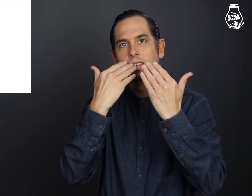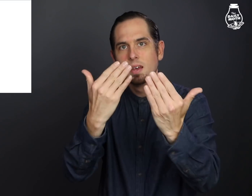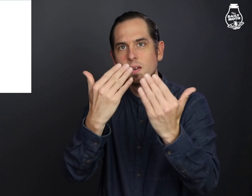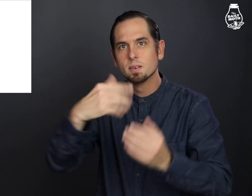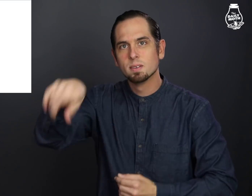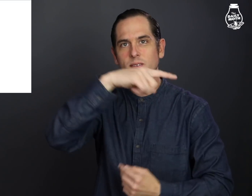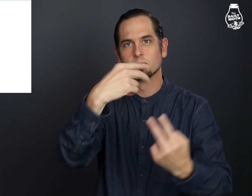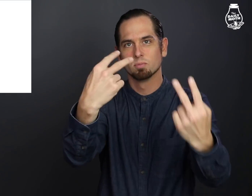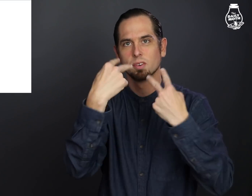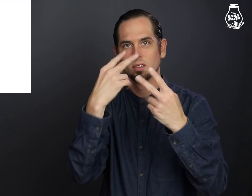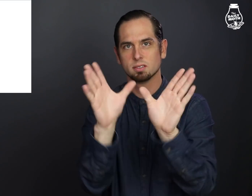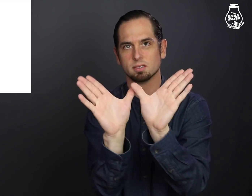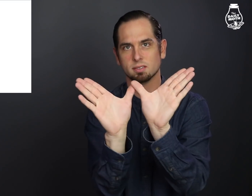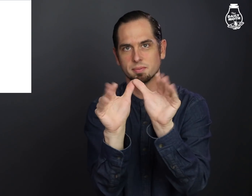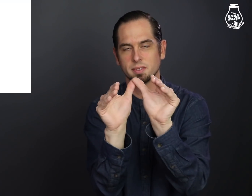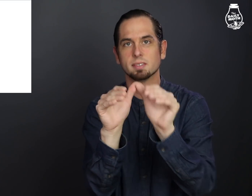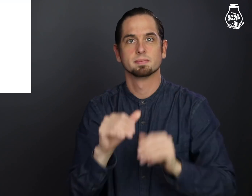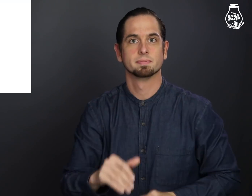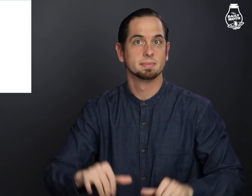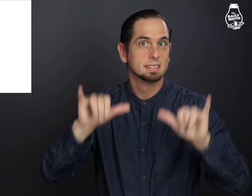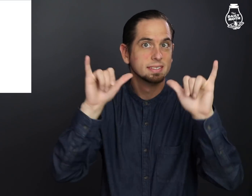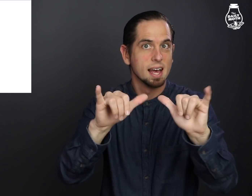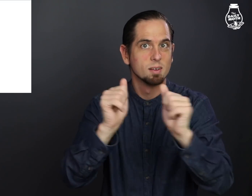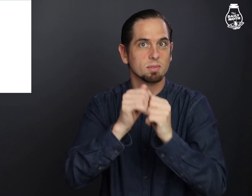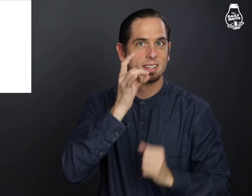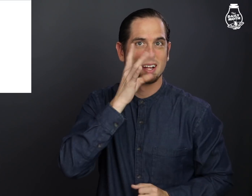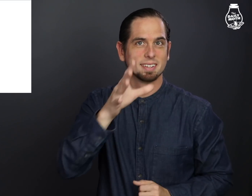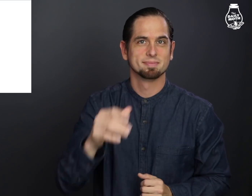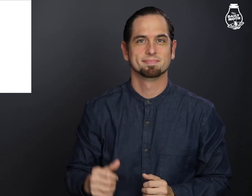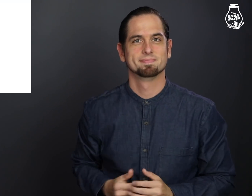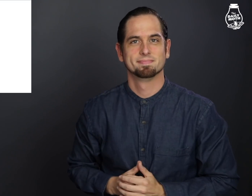Thank you for watching "The Daily Moth." Stay with the light!